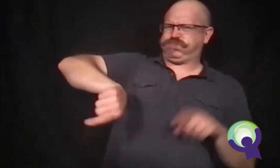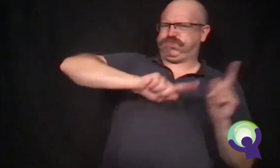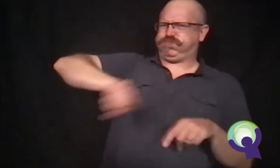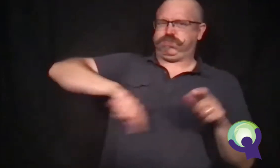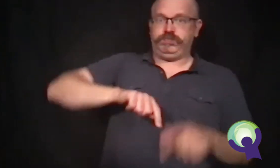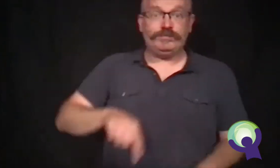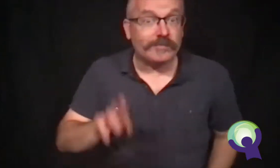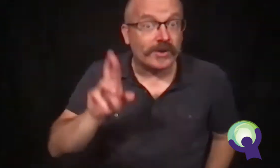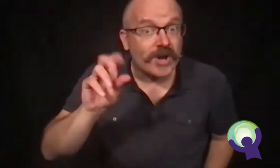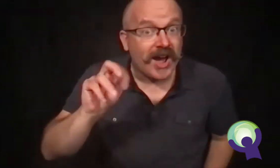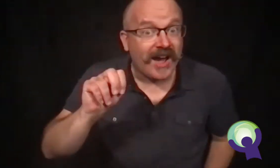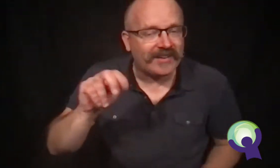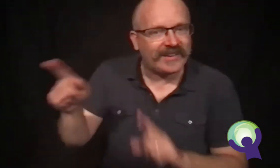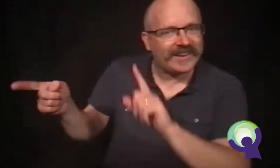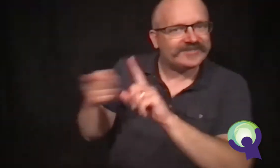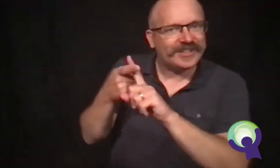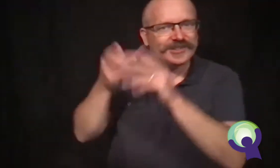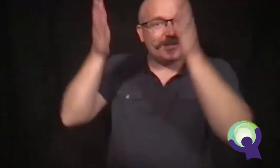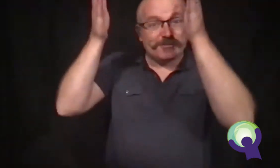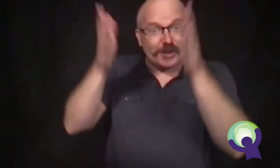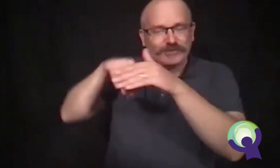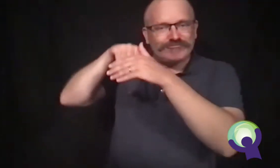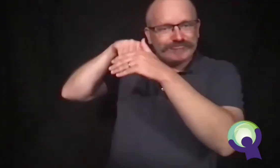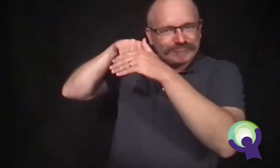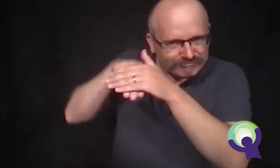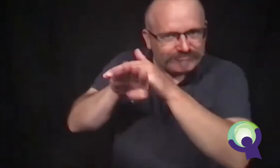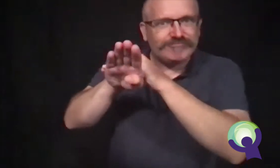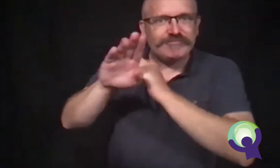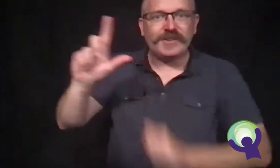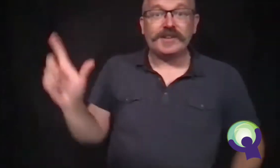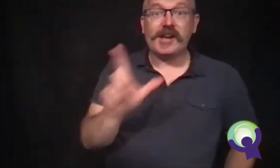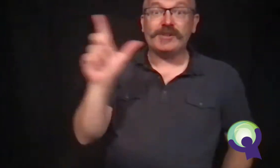As the head librarian she had to make sure that everything was neat and orderly.